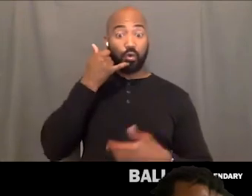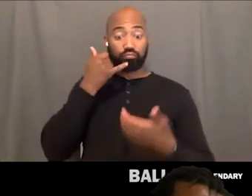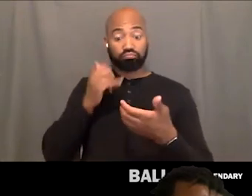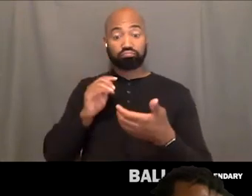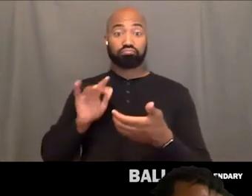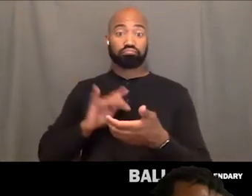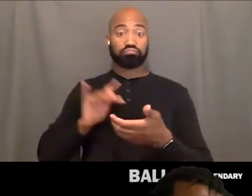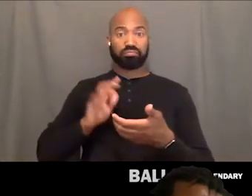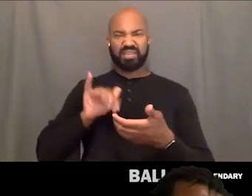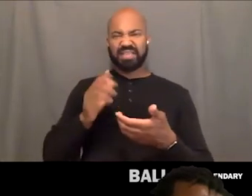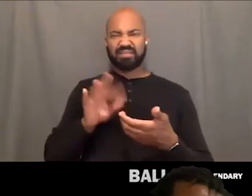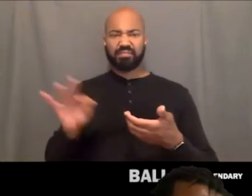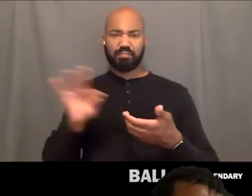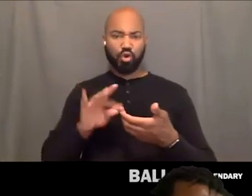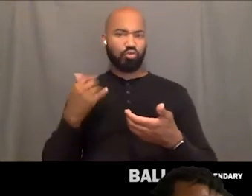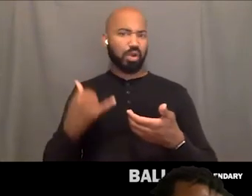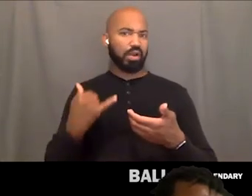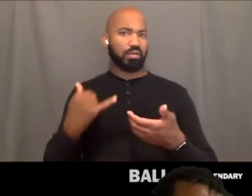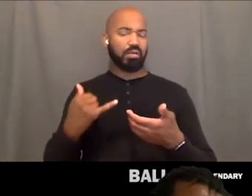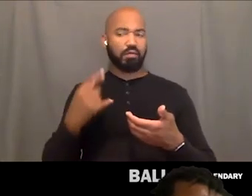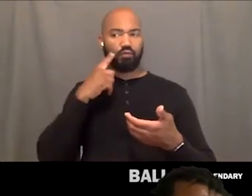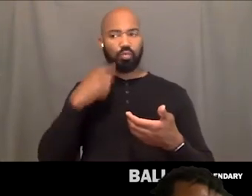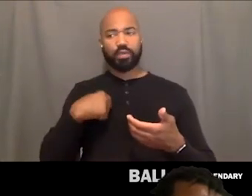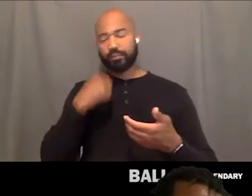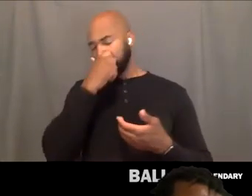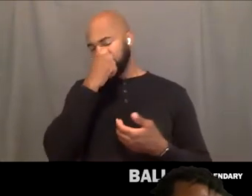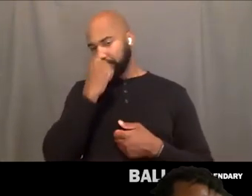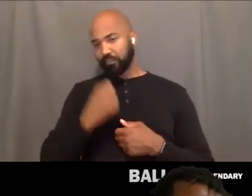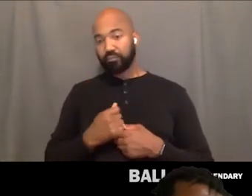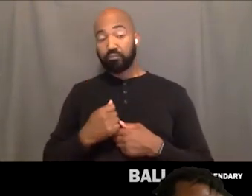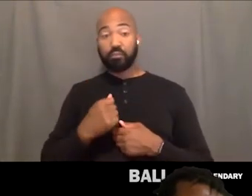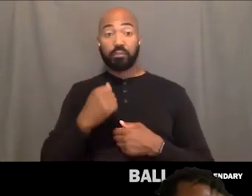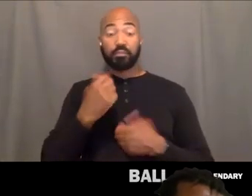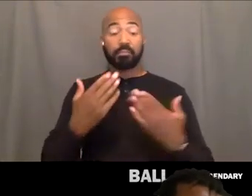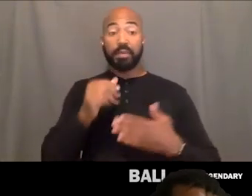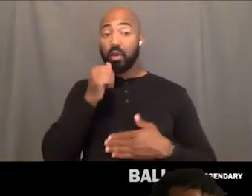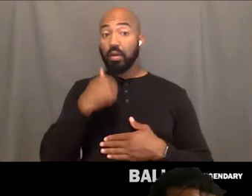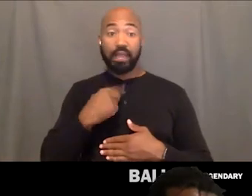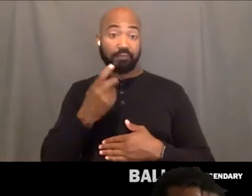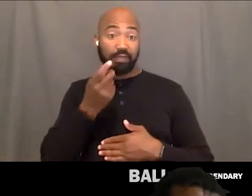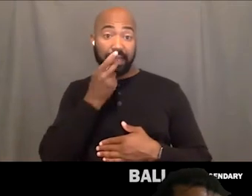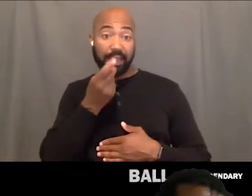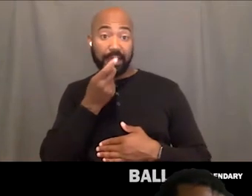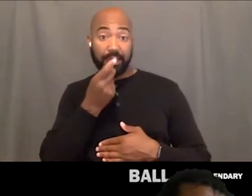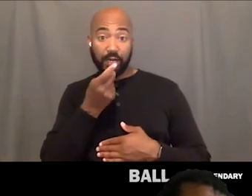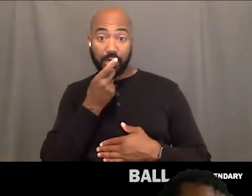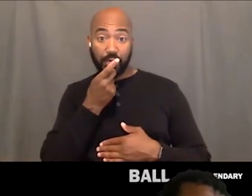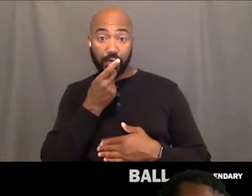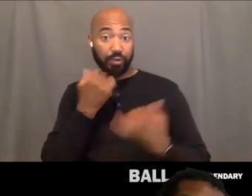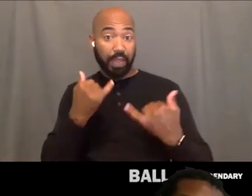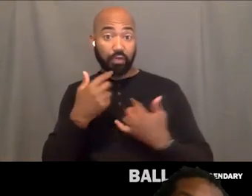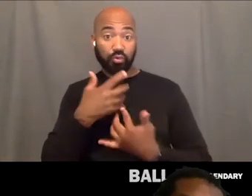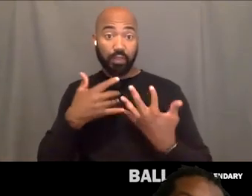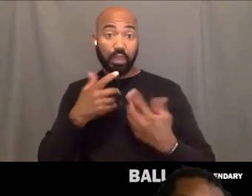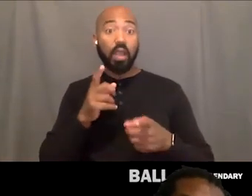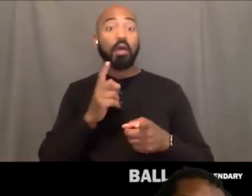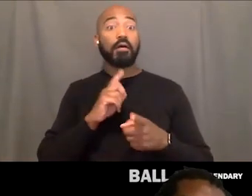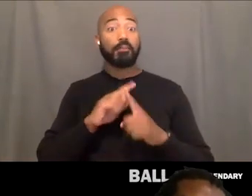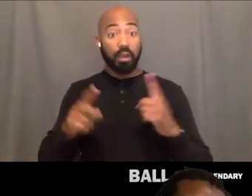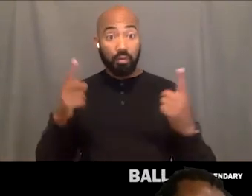Just because like now it's more of, I'm not having dinner but we are gonna have, drink wine over the phone while I tell you about these crazy people